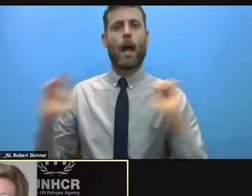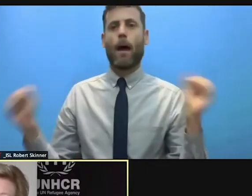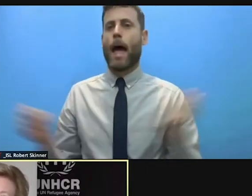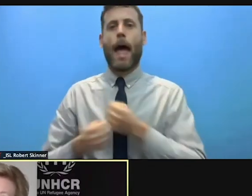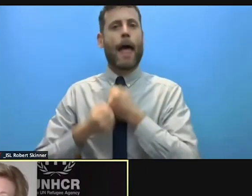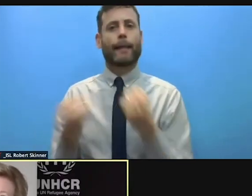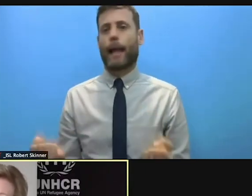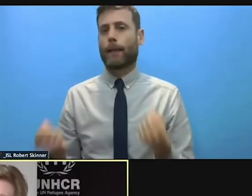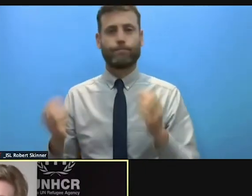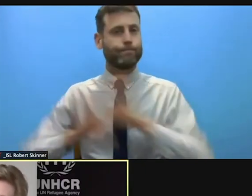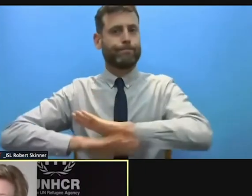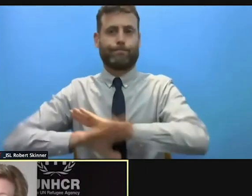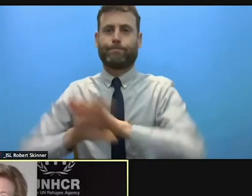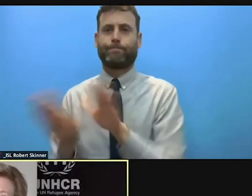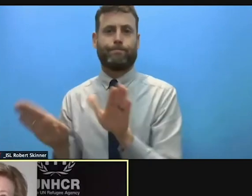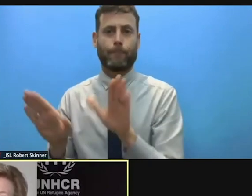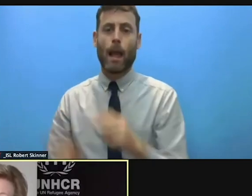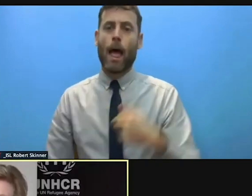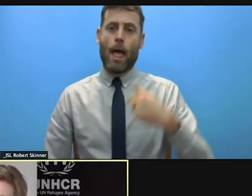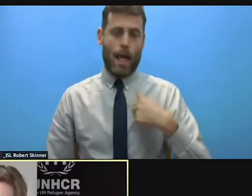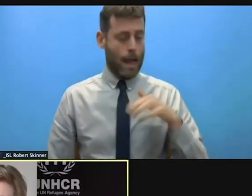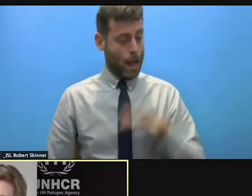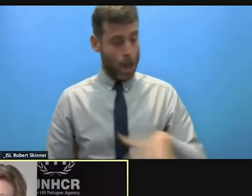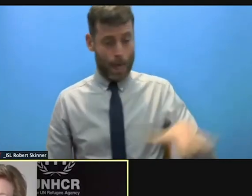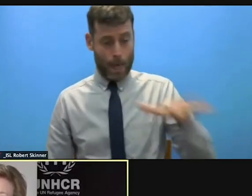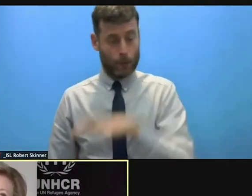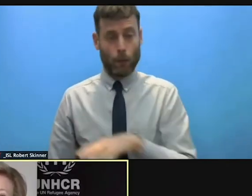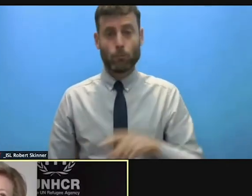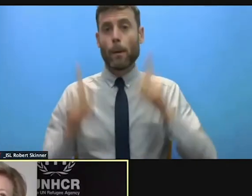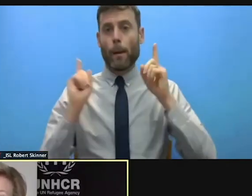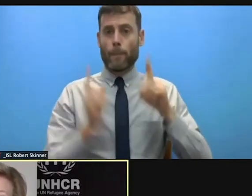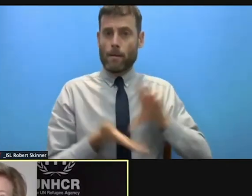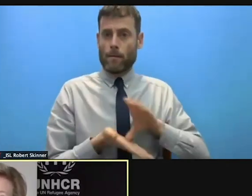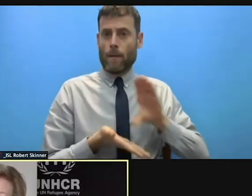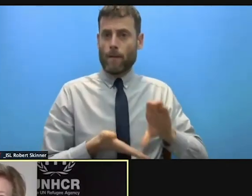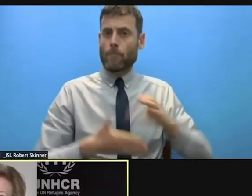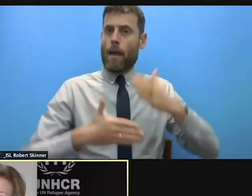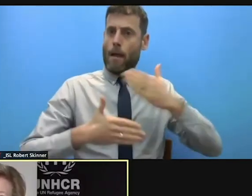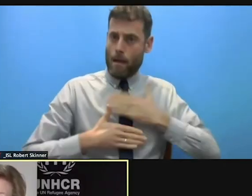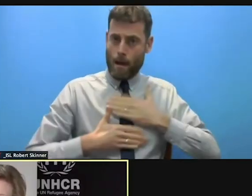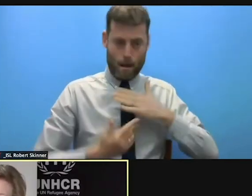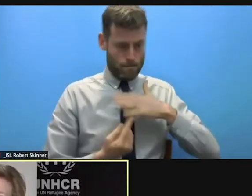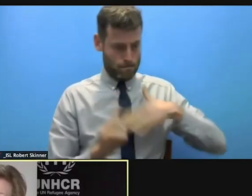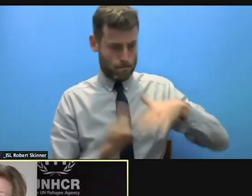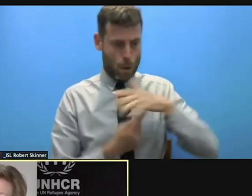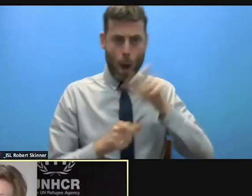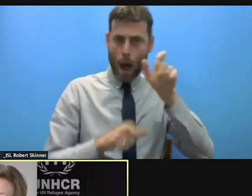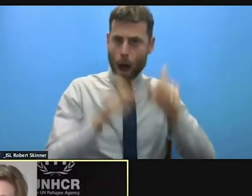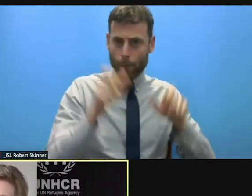those that are displaced, in need of protection, then that will alleviate many other problems.